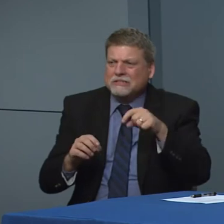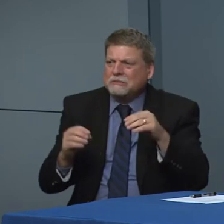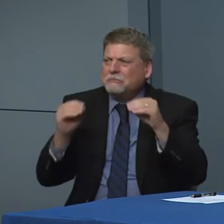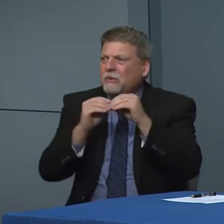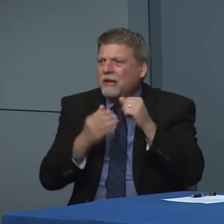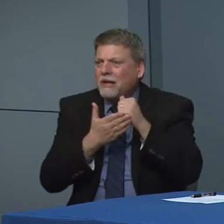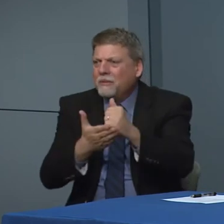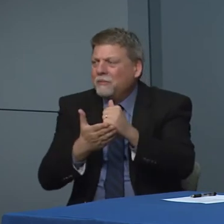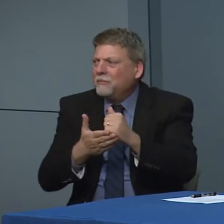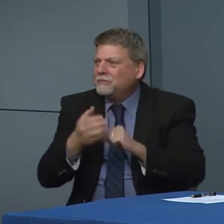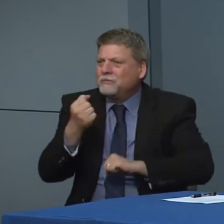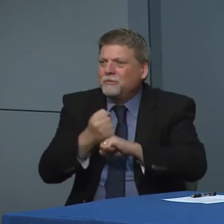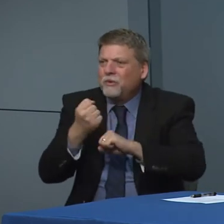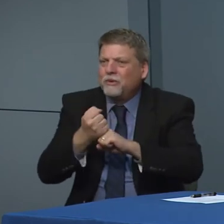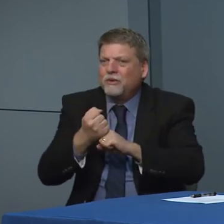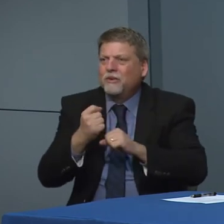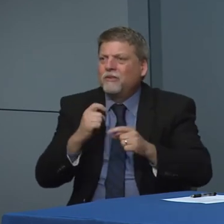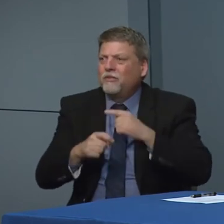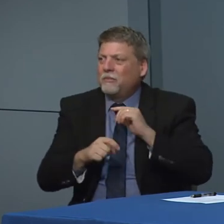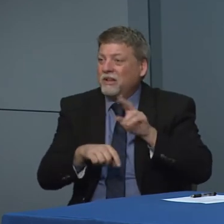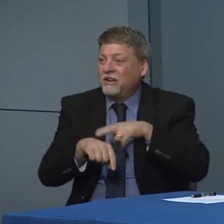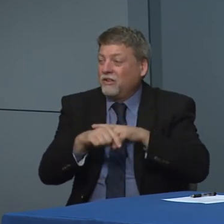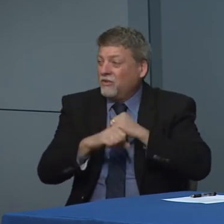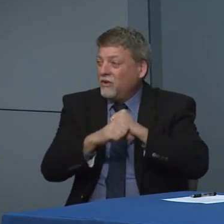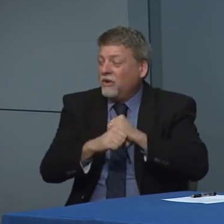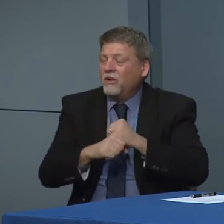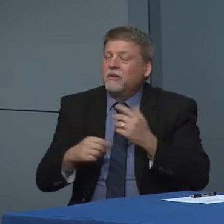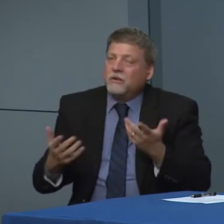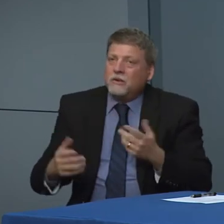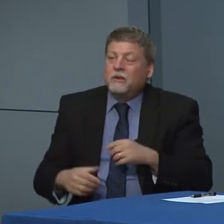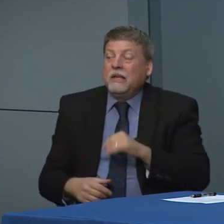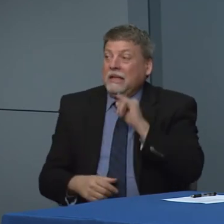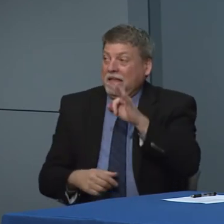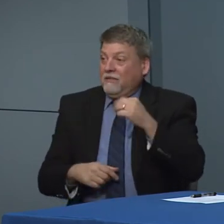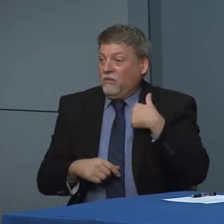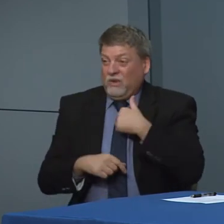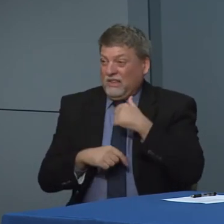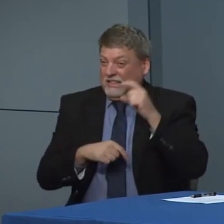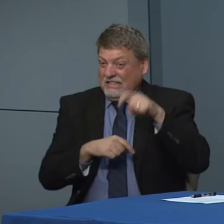additional resources and so if we used the National Guard we